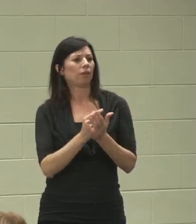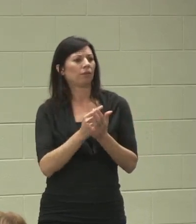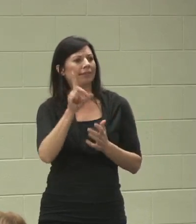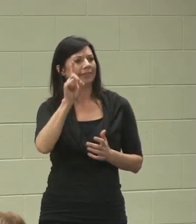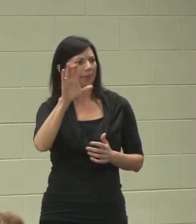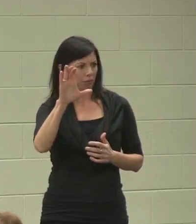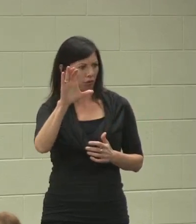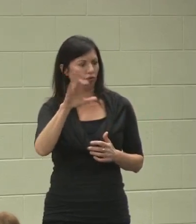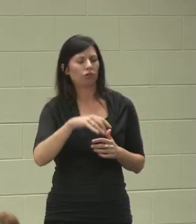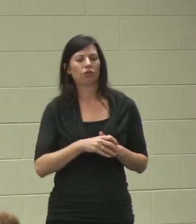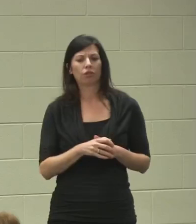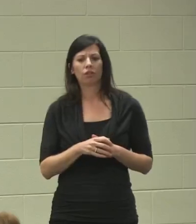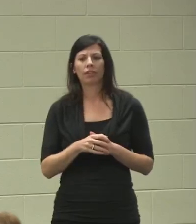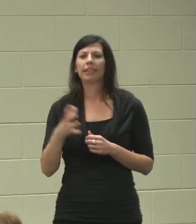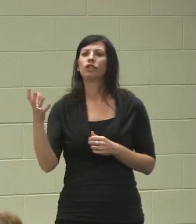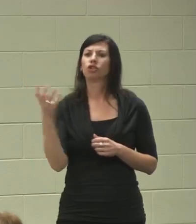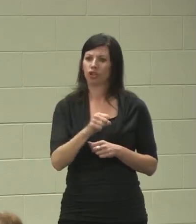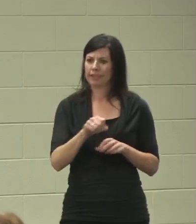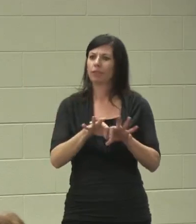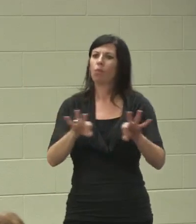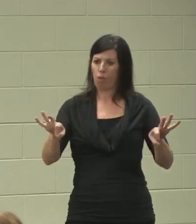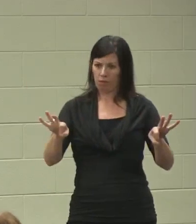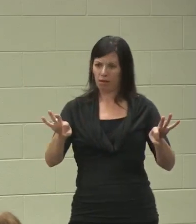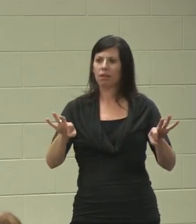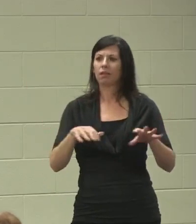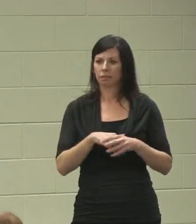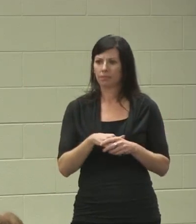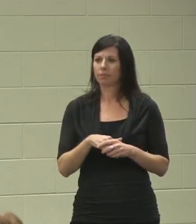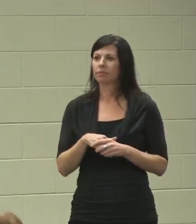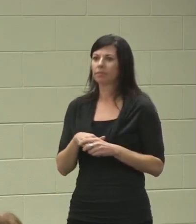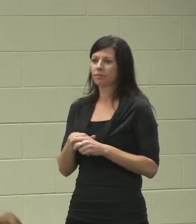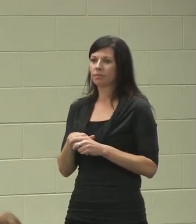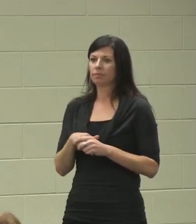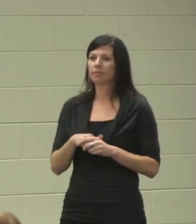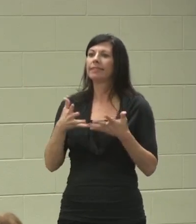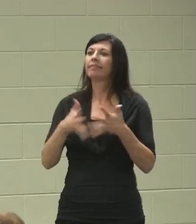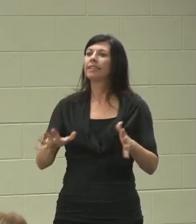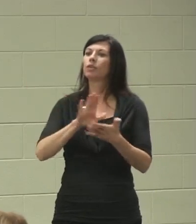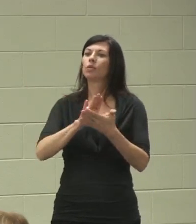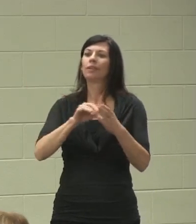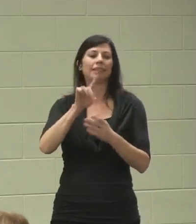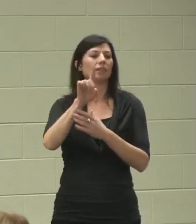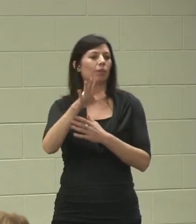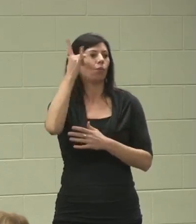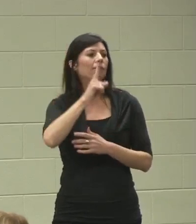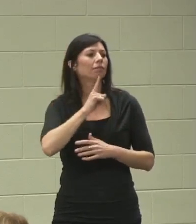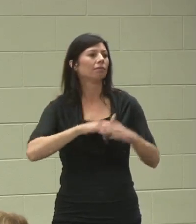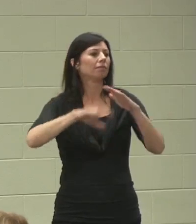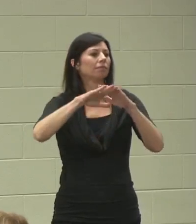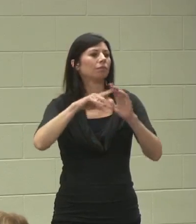He took his diploma. He finished school in December, because he turned 21 in October.